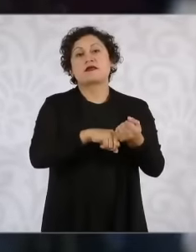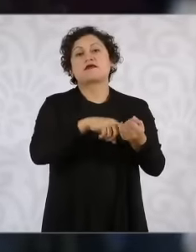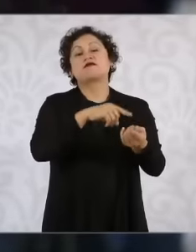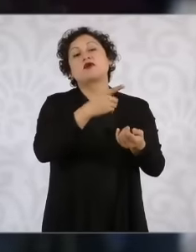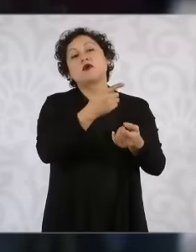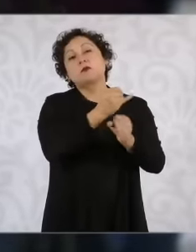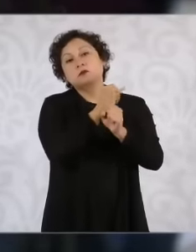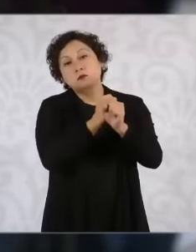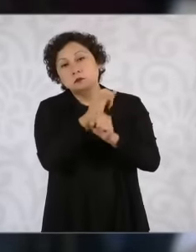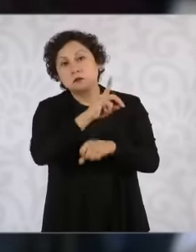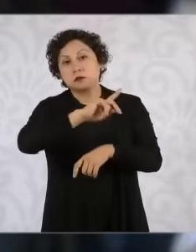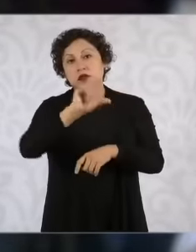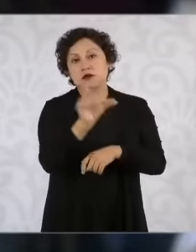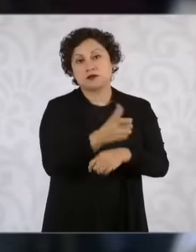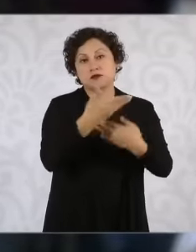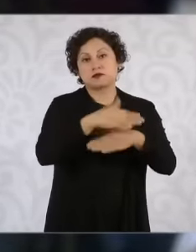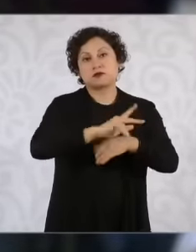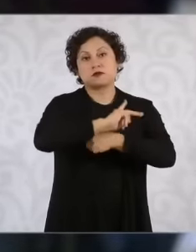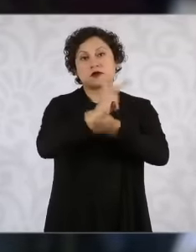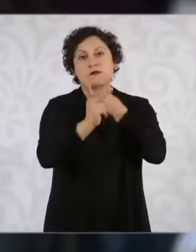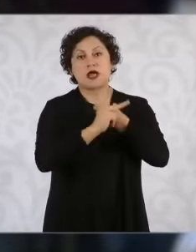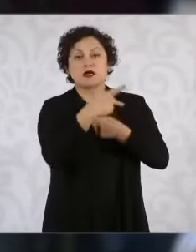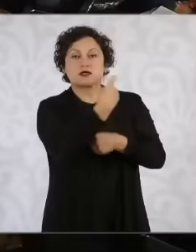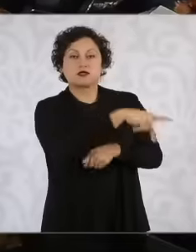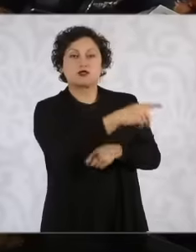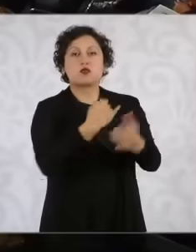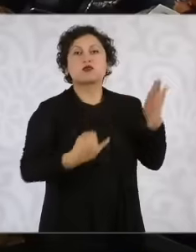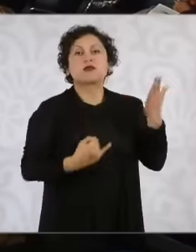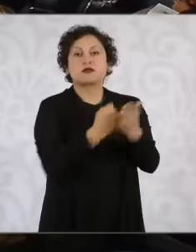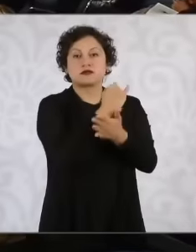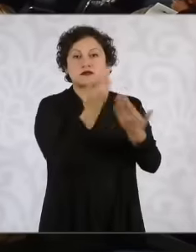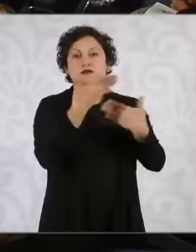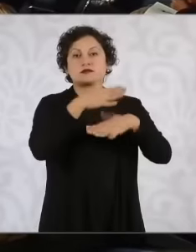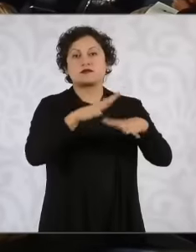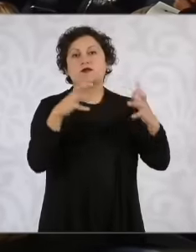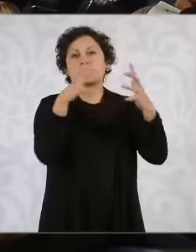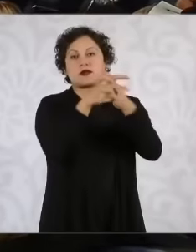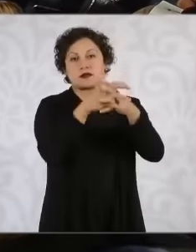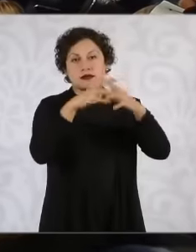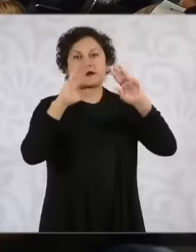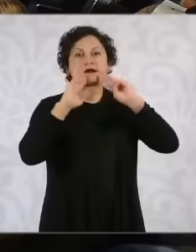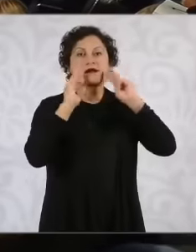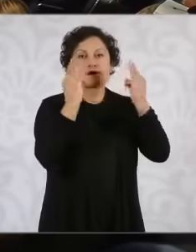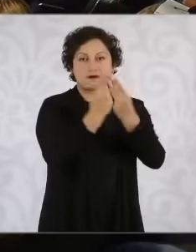were certain decisions made in the so-called war against drug trafficking and yet